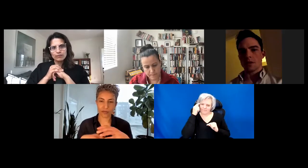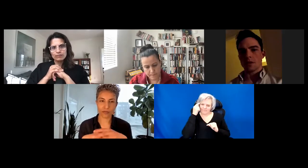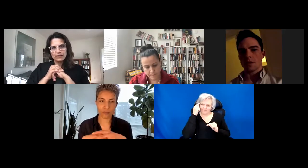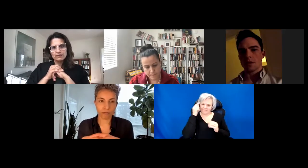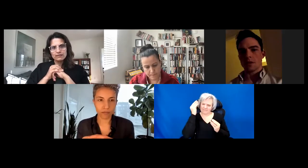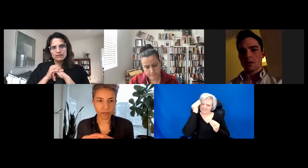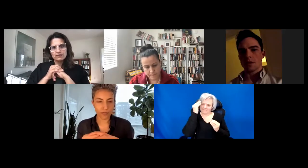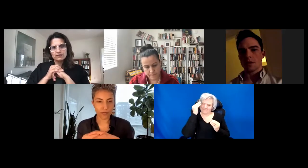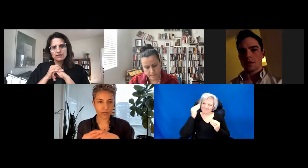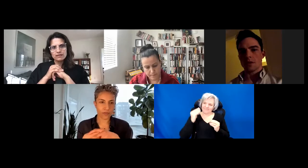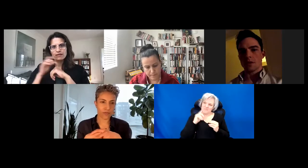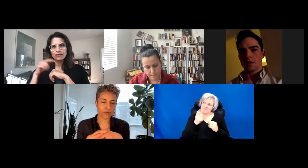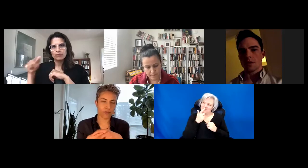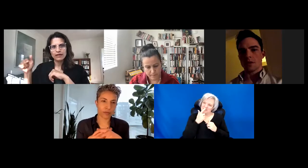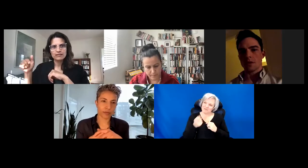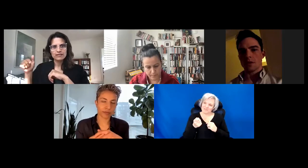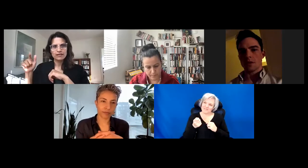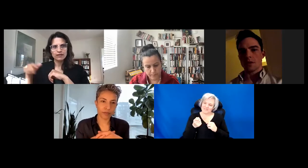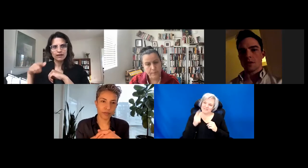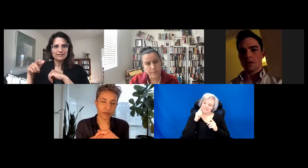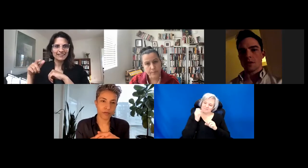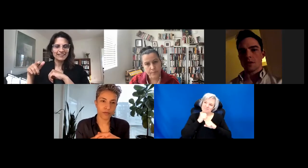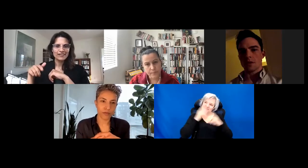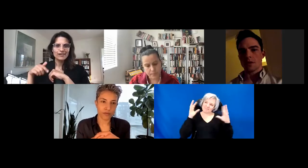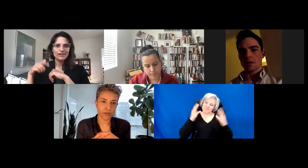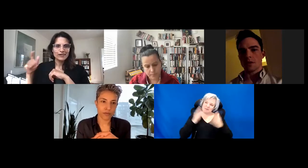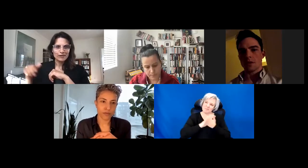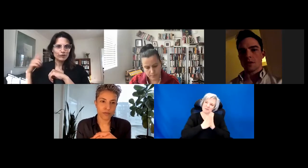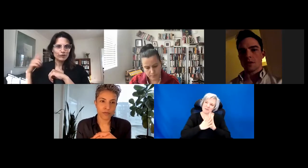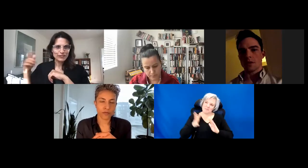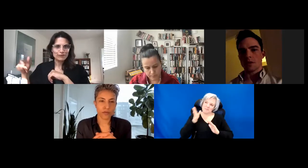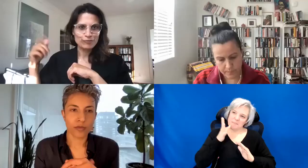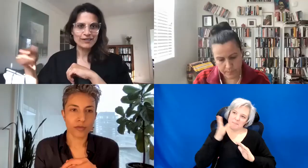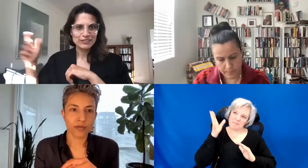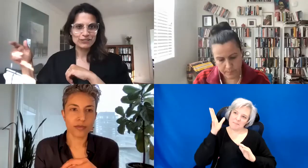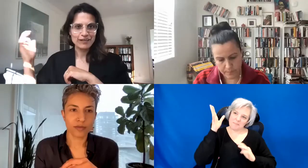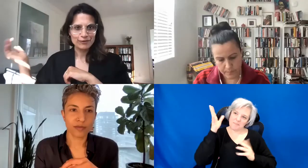mean to think about like last parenting. Not as like a bull ship reproduction of hetero